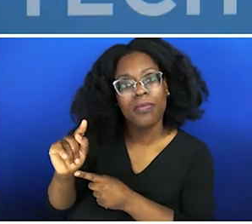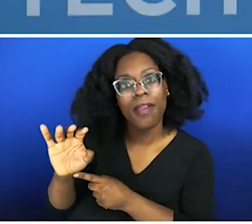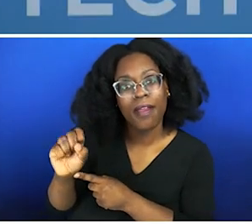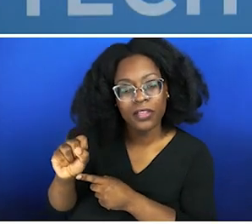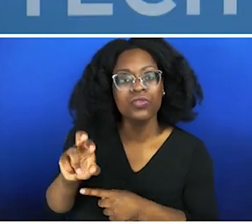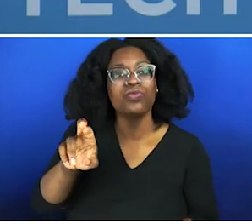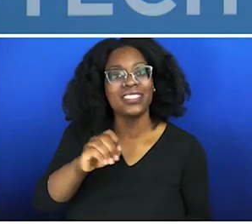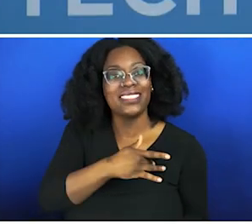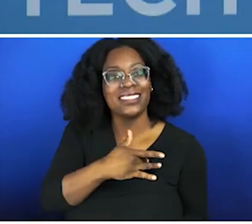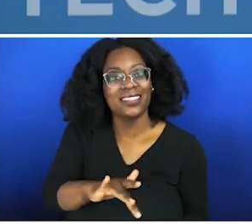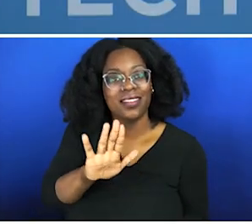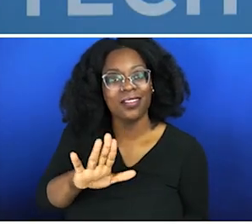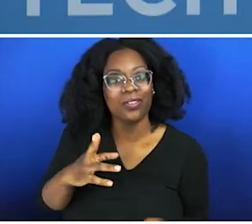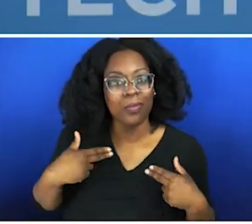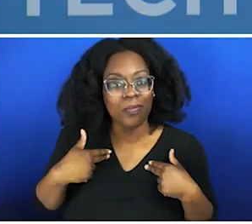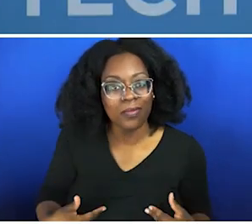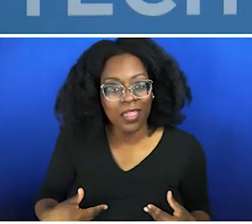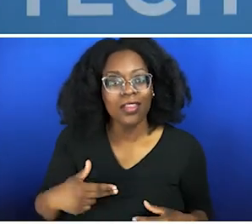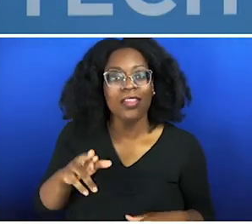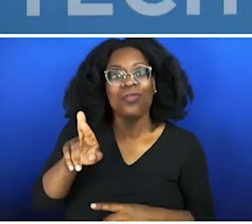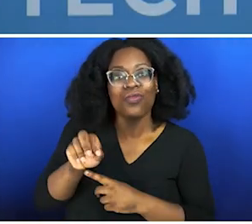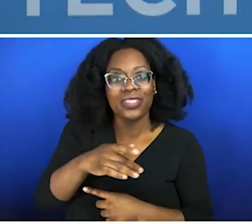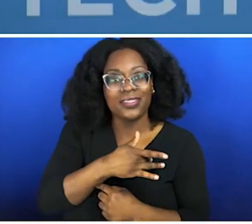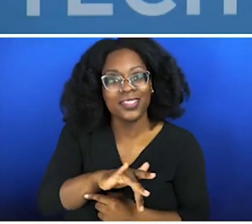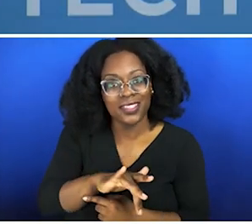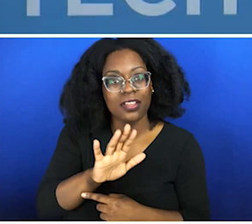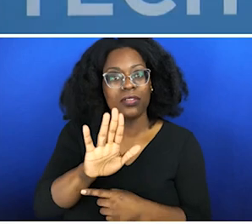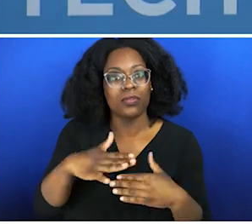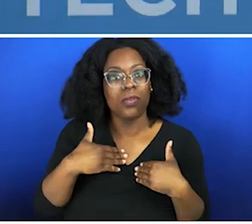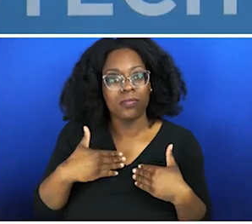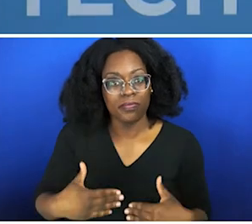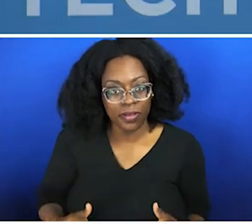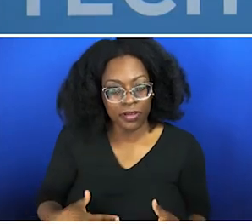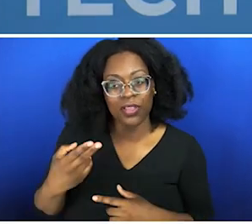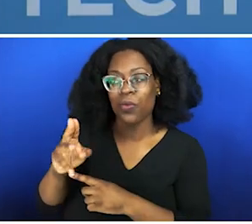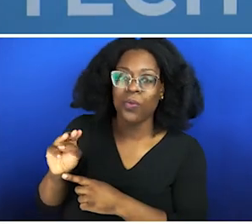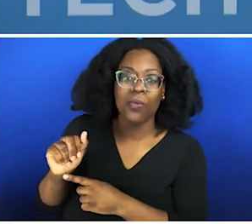good quote by Paulo Freire, he wrote a book called Pedagogy of the Oppressed, and it goes: "When you dehumanize others, you dehumanize yourself."